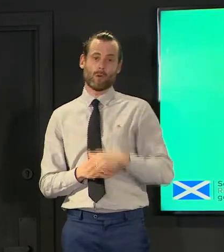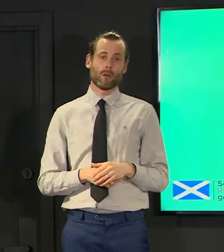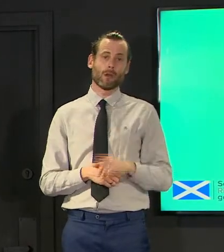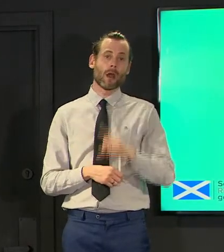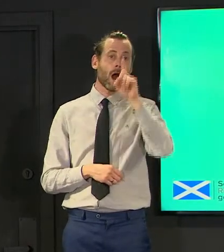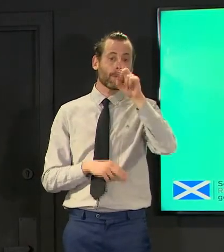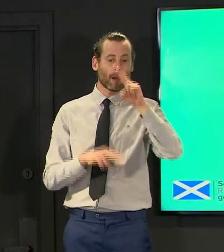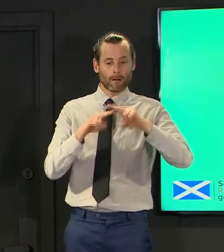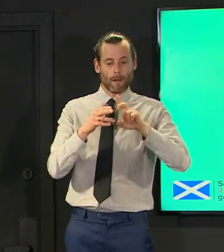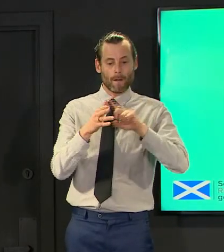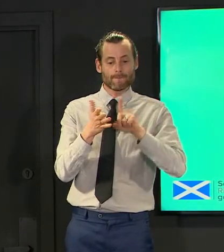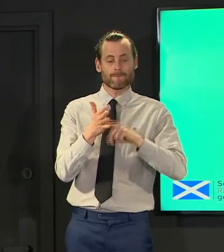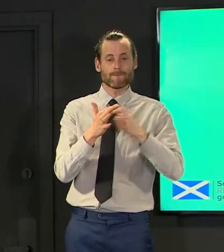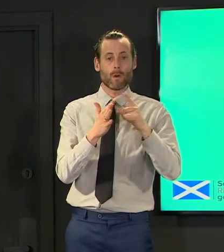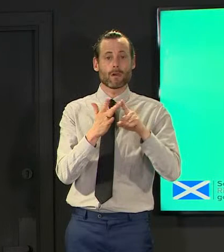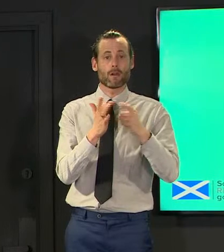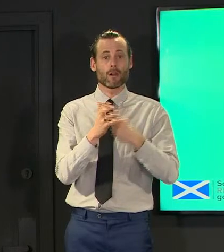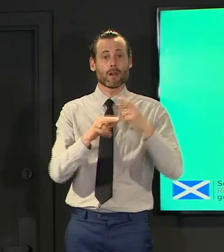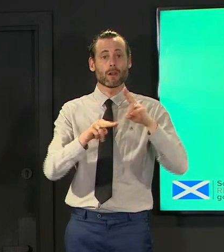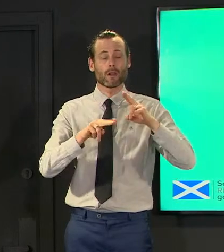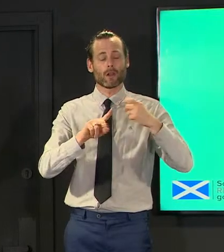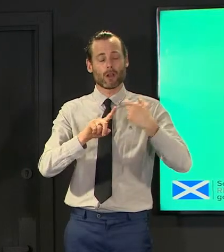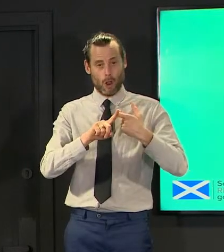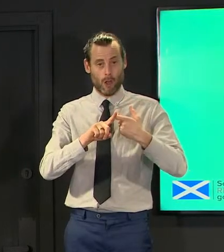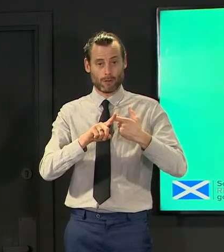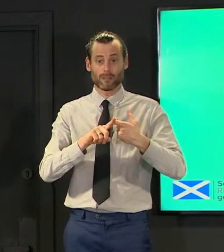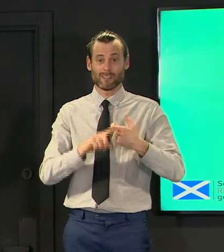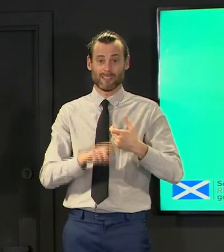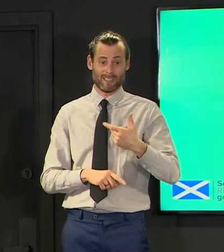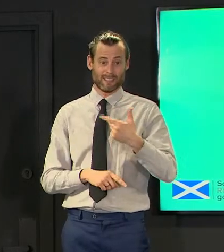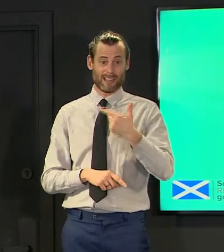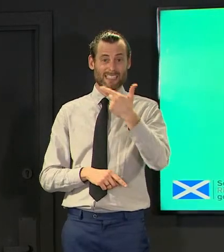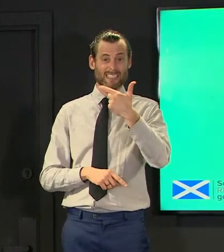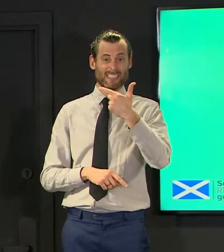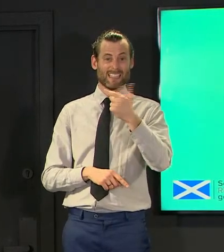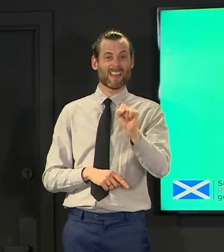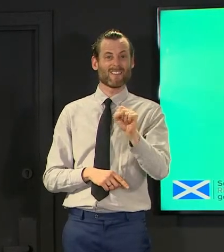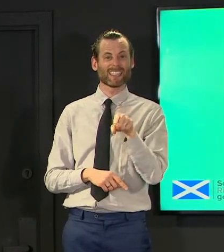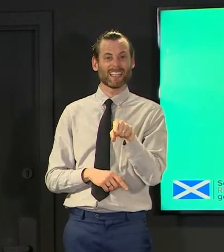so we we've got to be careful not to take single days the who say you should take the average over